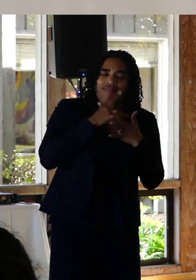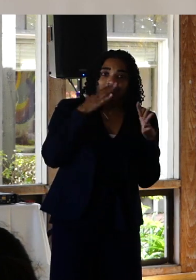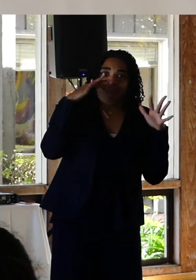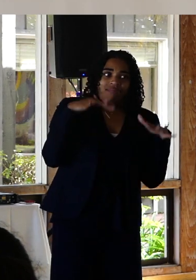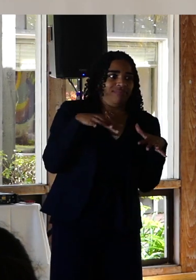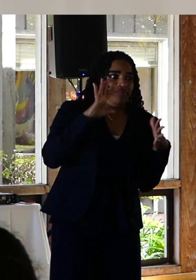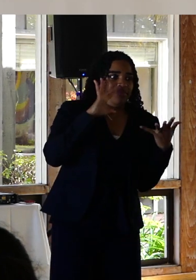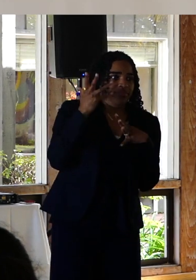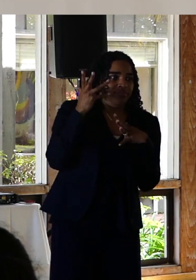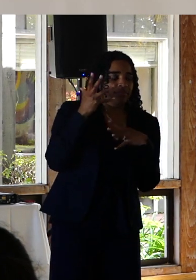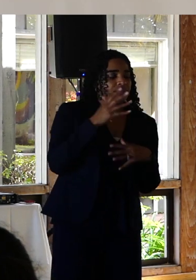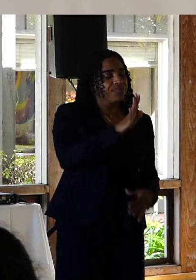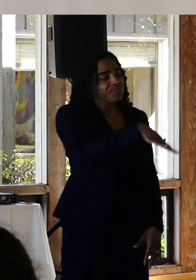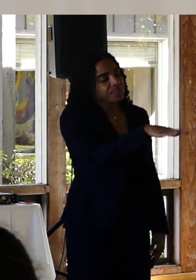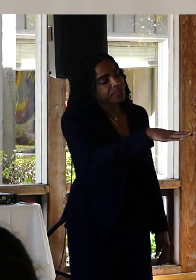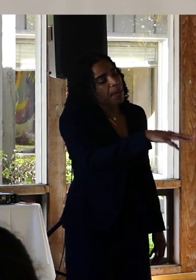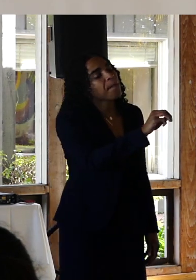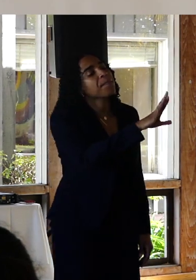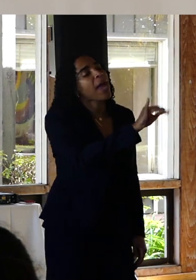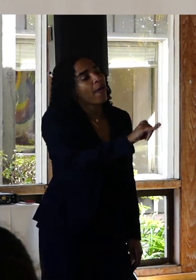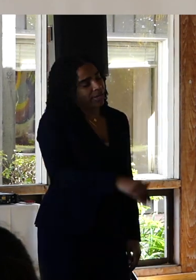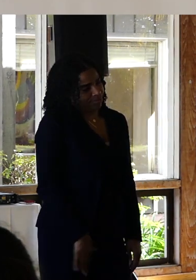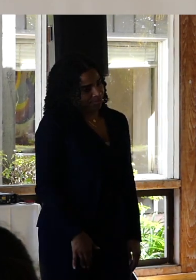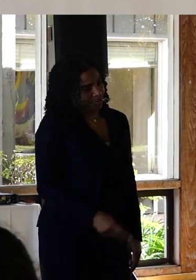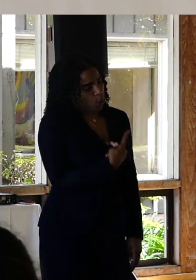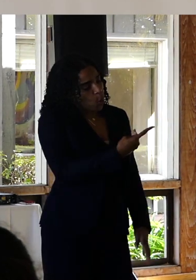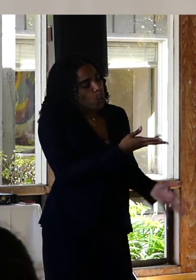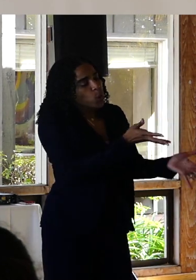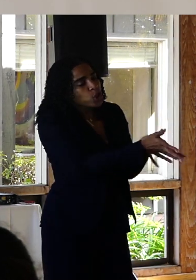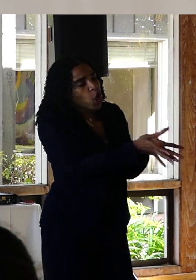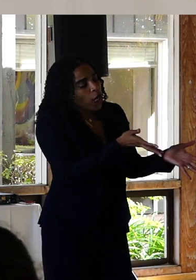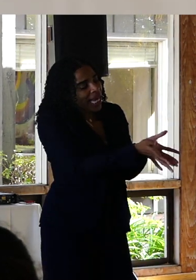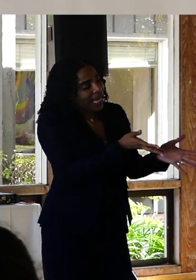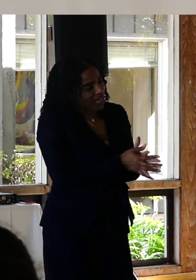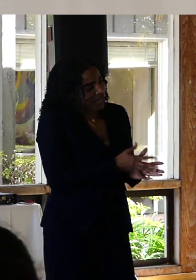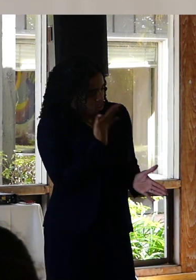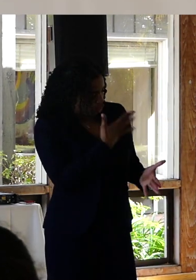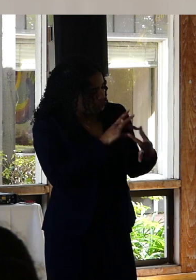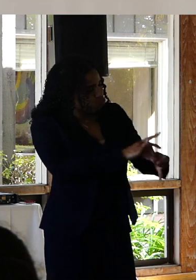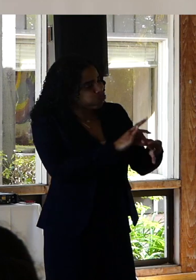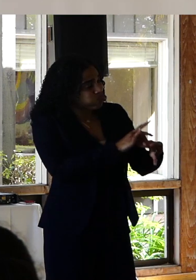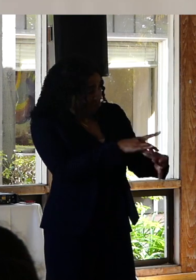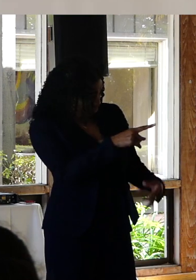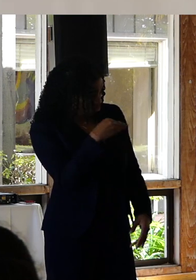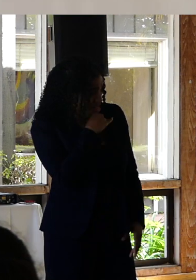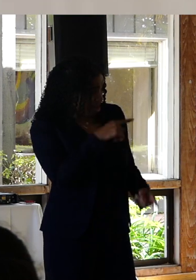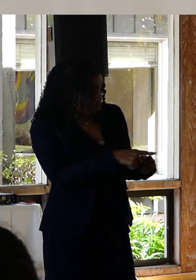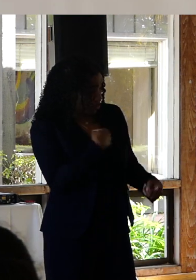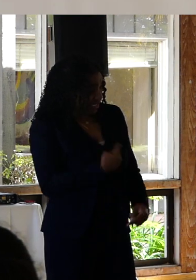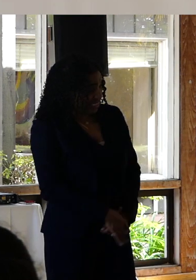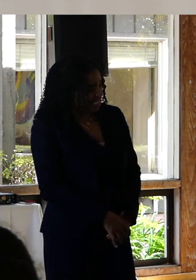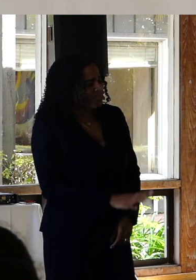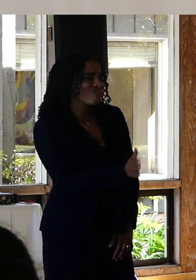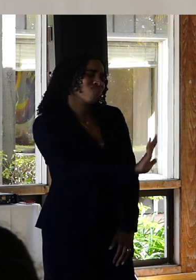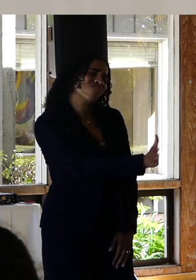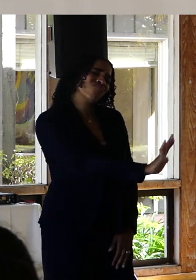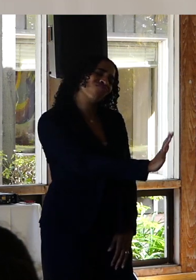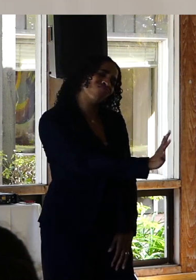Did not expect. "Mary come on now. We're chatting ,we're talking, we've got a good relationship gone and now you're lying to me. We don't need that.